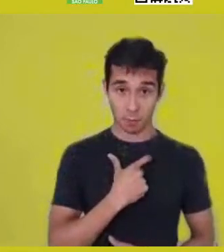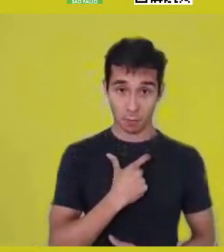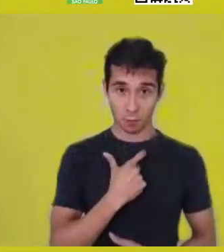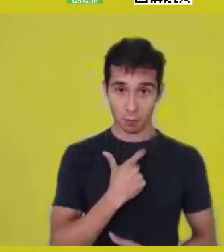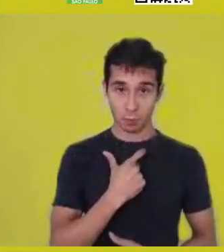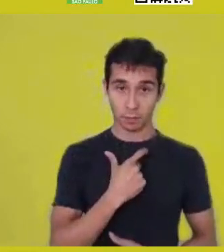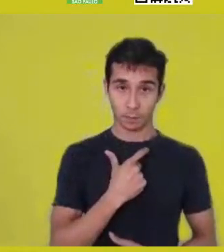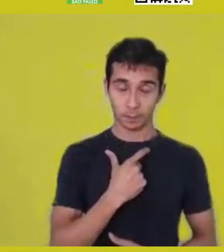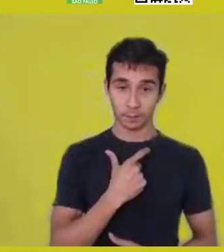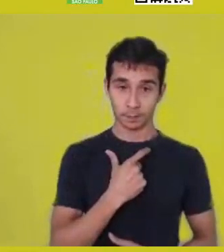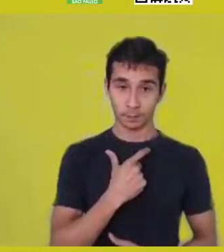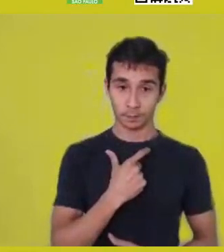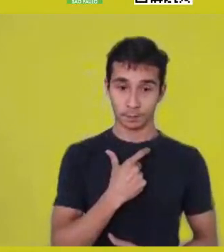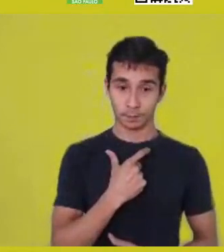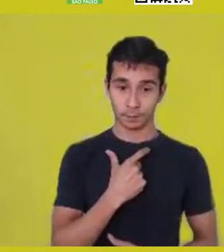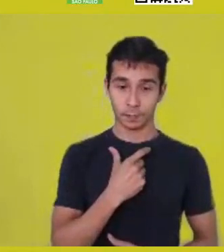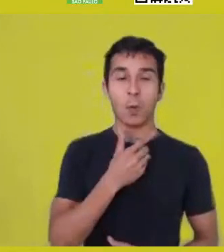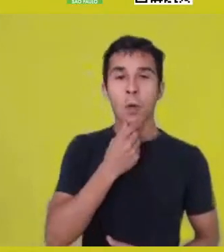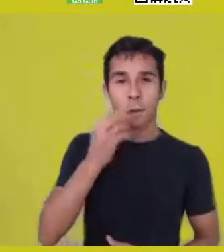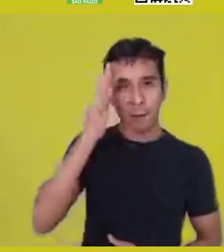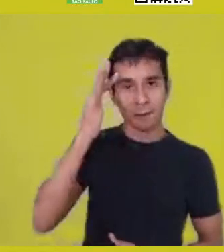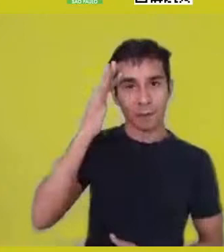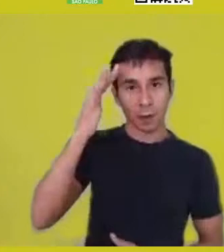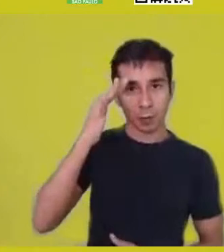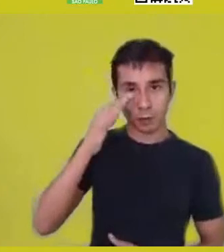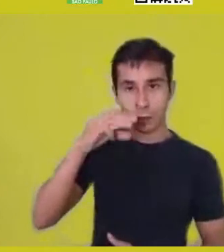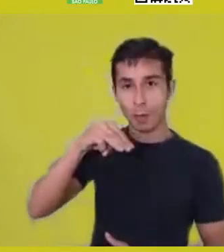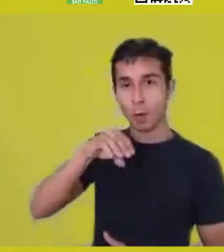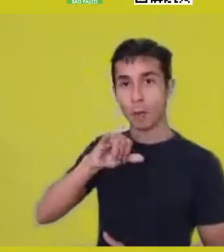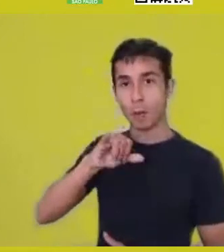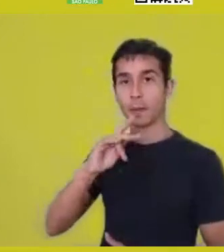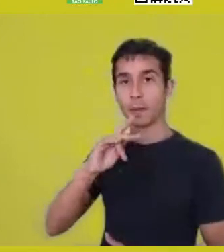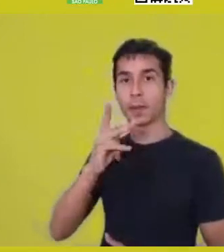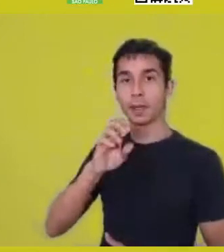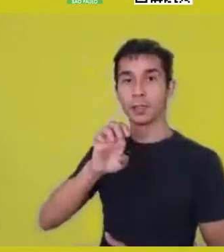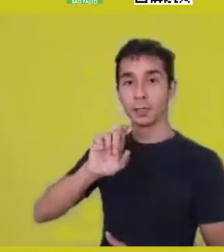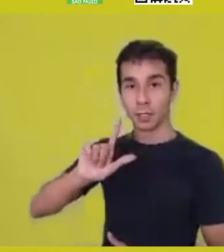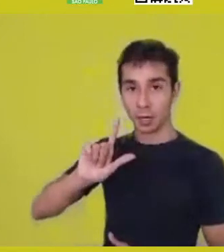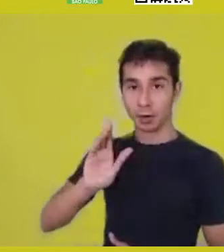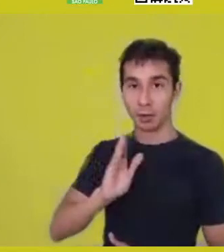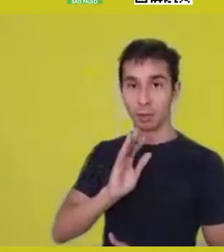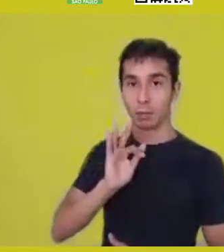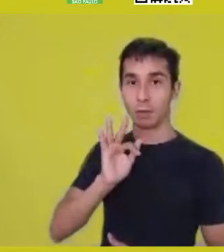Thinker Michel Foucault brings us